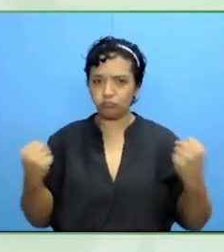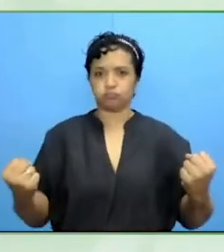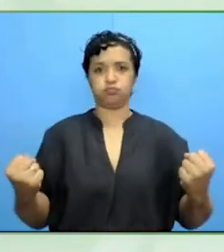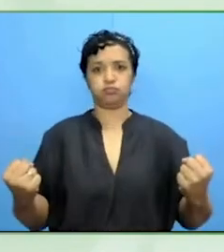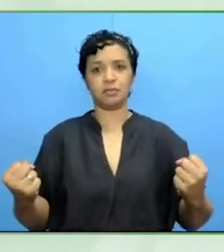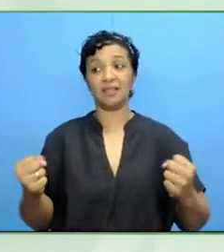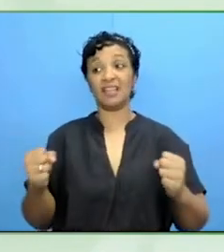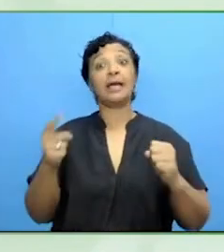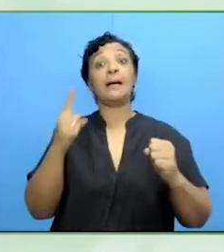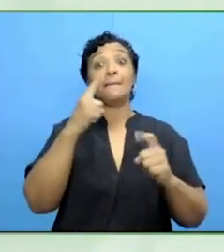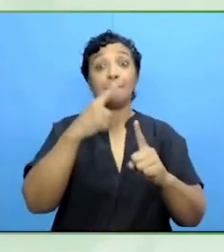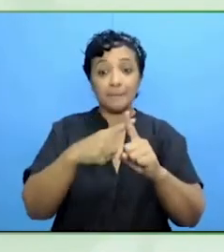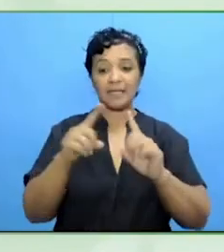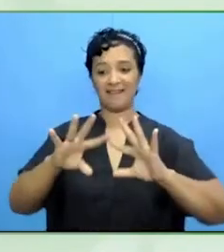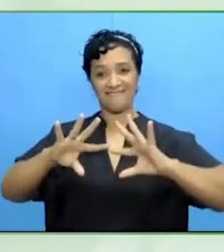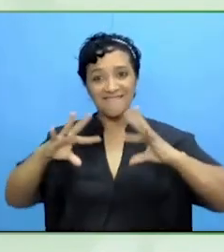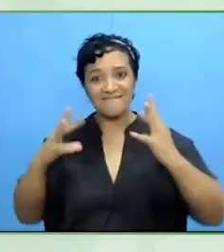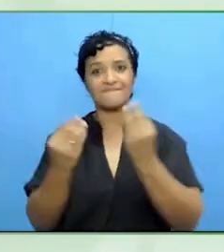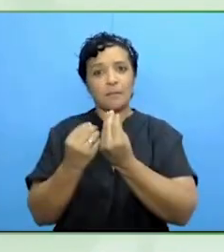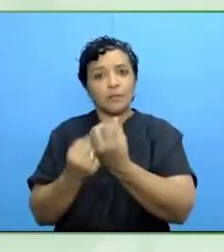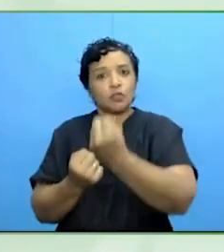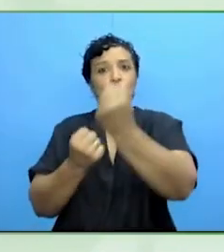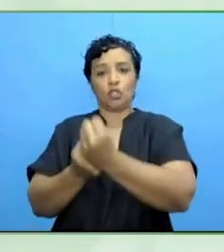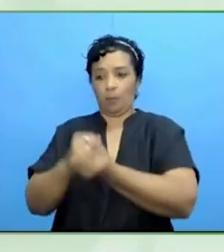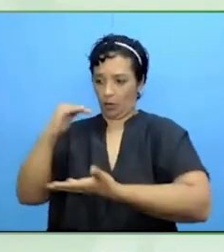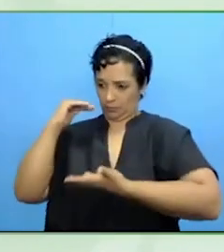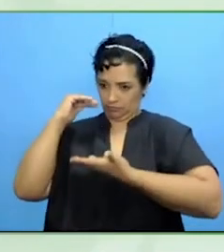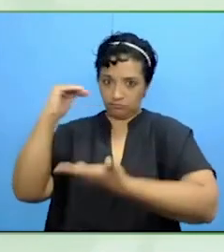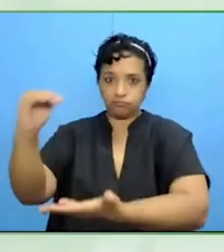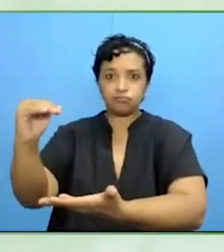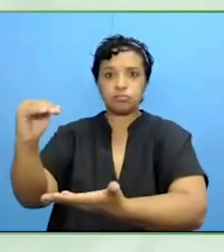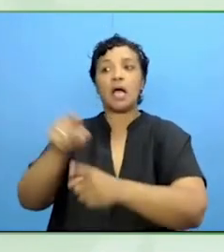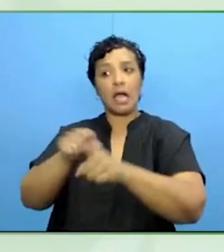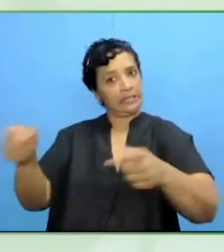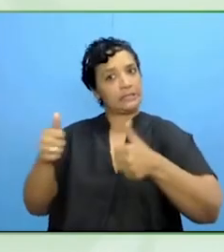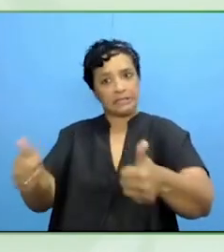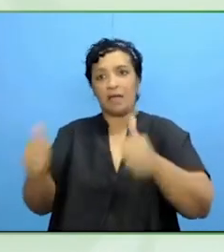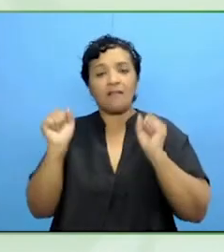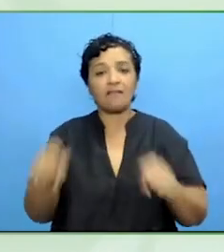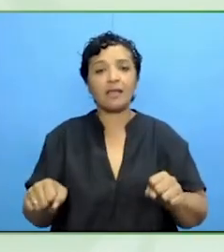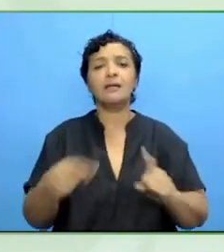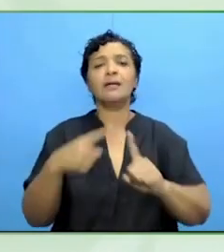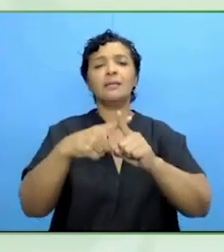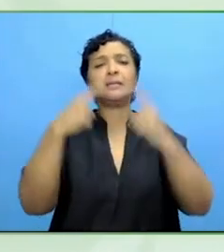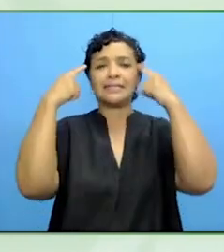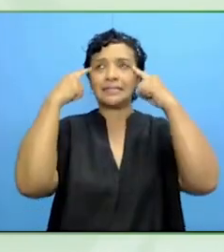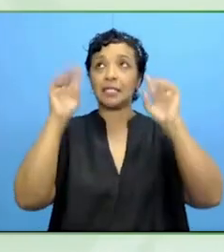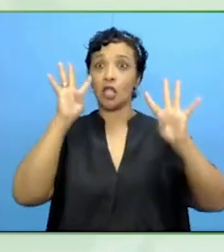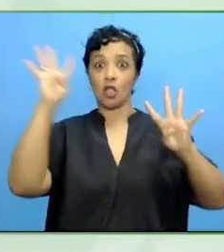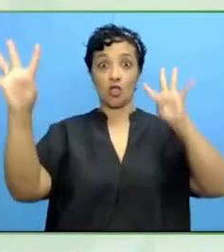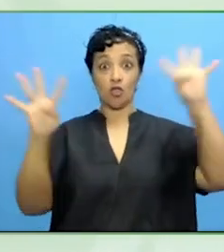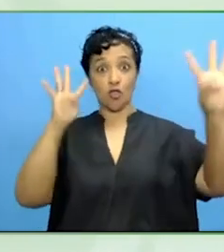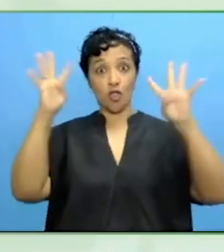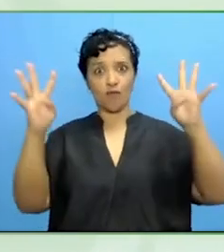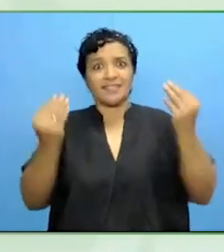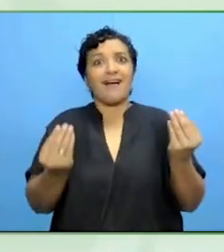And, through innovation, if we can manage to bring the support to the people instead of the people to the support.